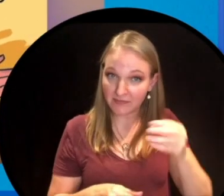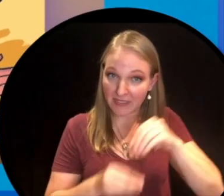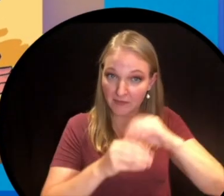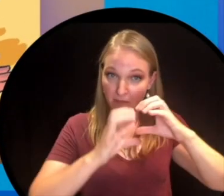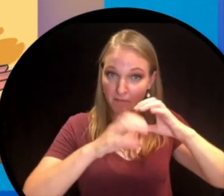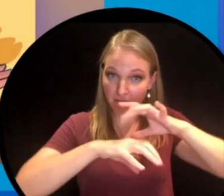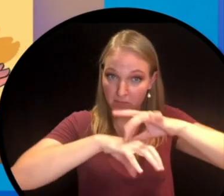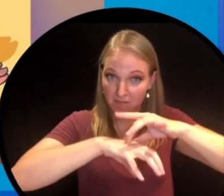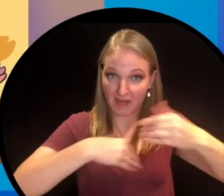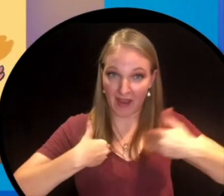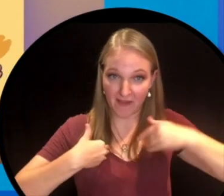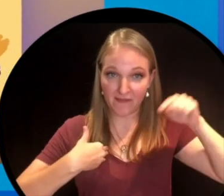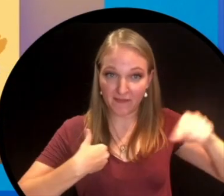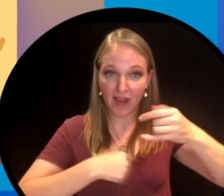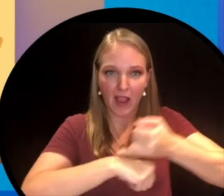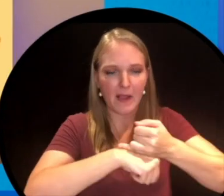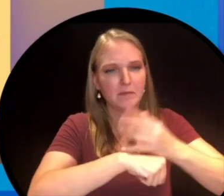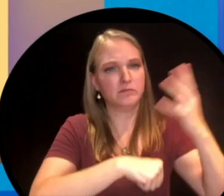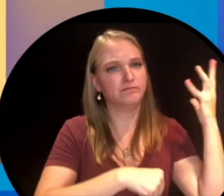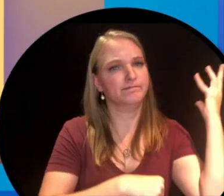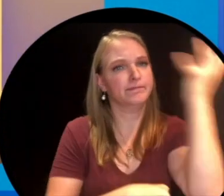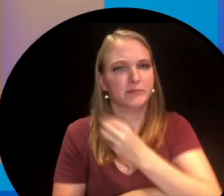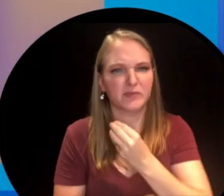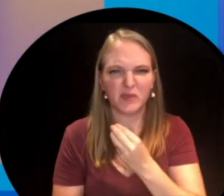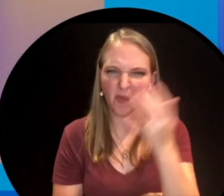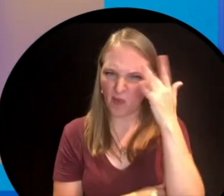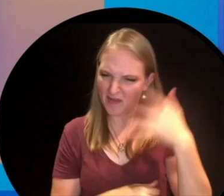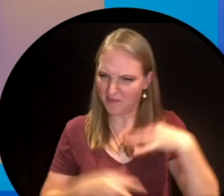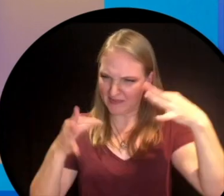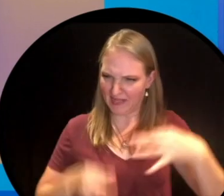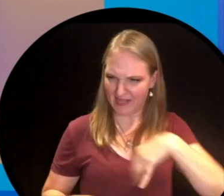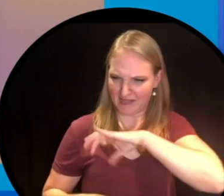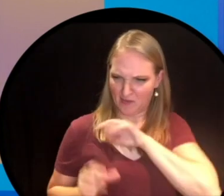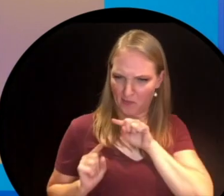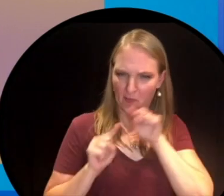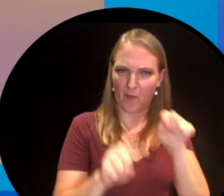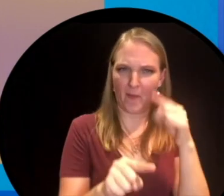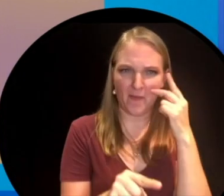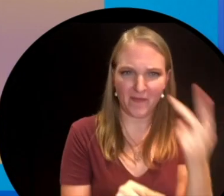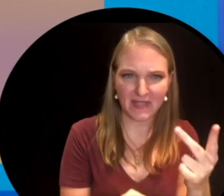planet and it is absolutely beautiful. But why on earth would I want to send these characters there?